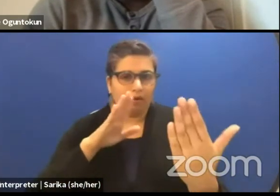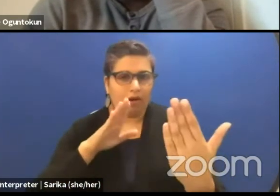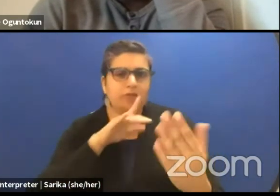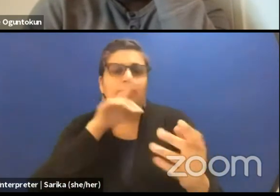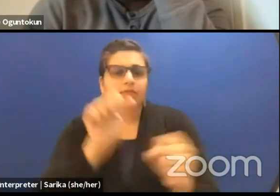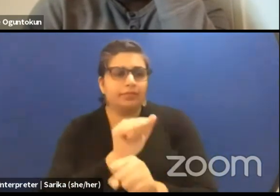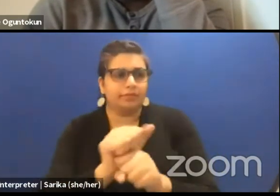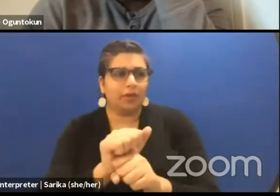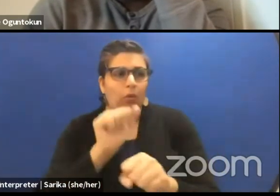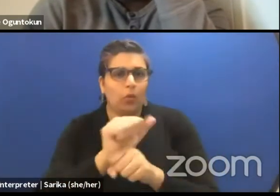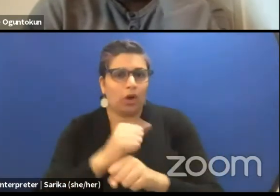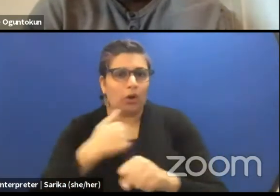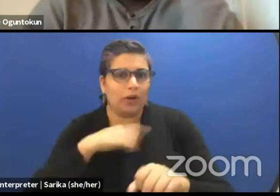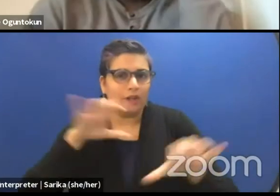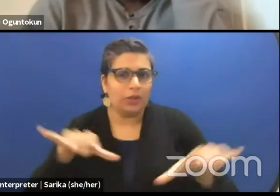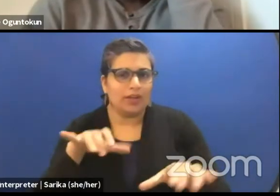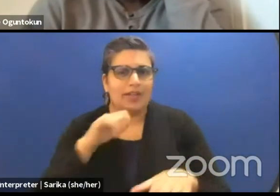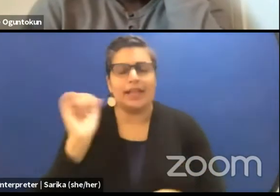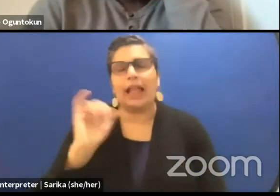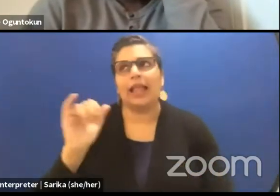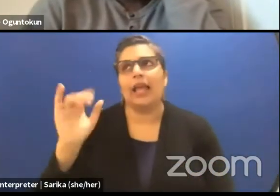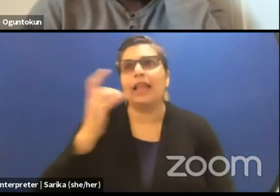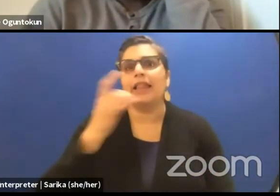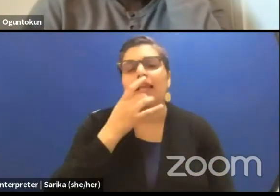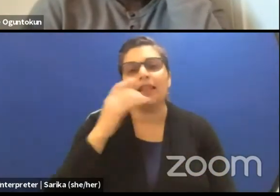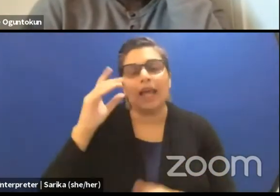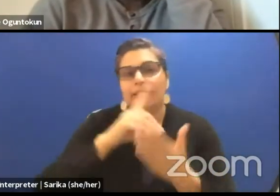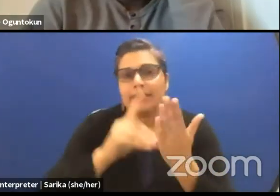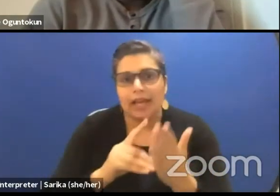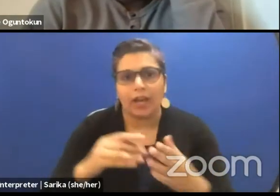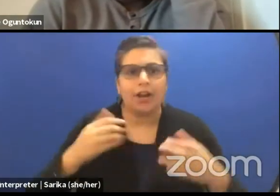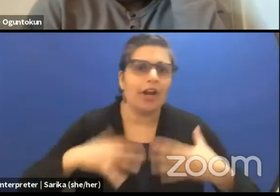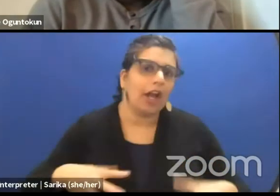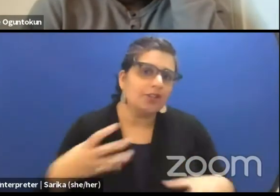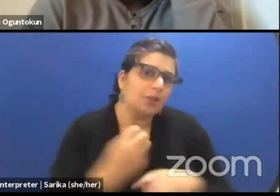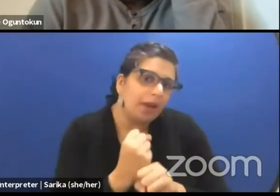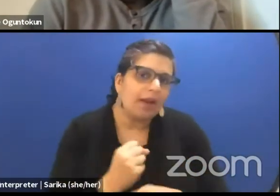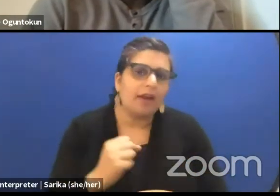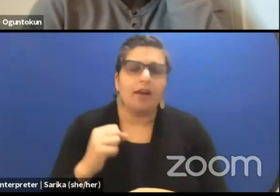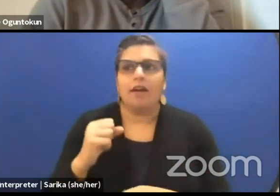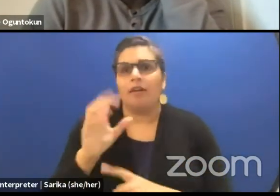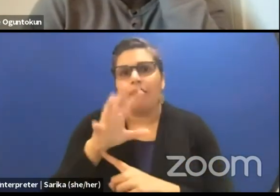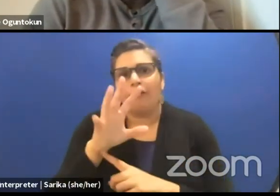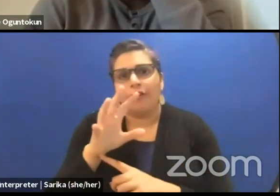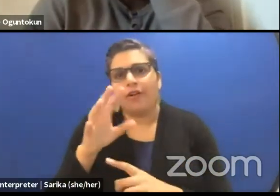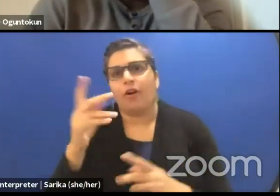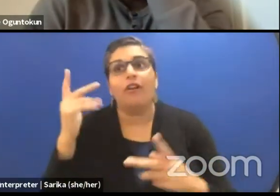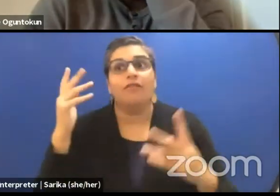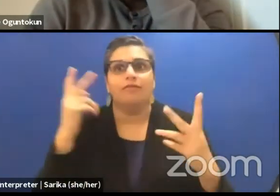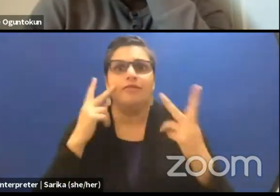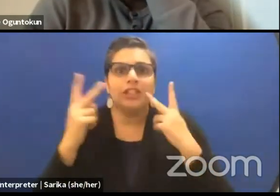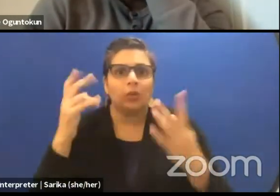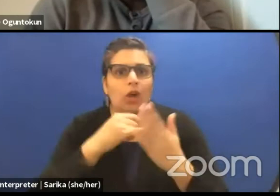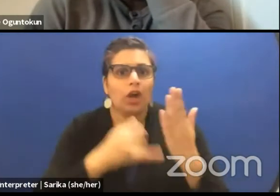So it's not the light designer or costume maker or video artist who do have other stakes